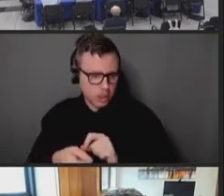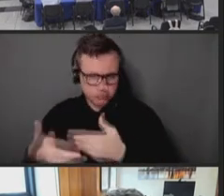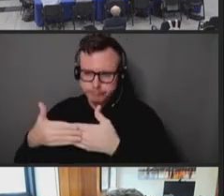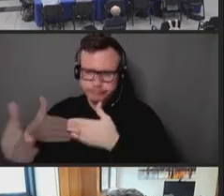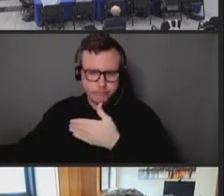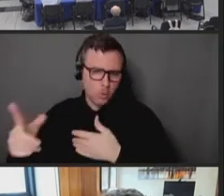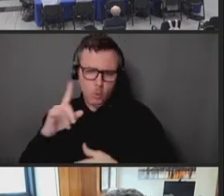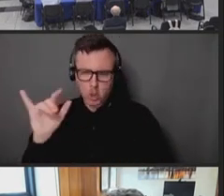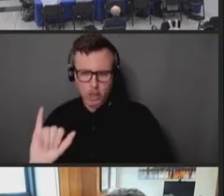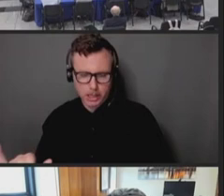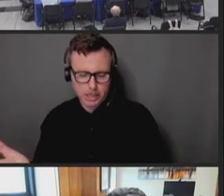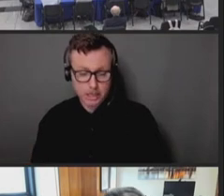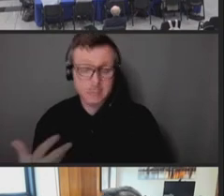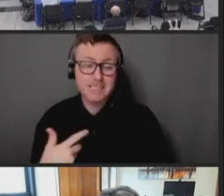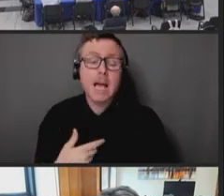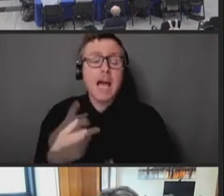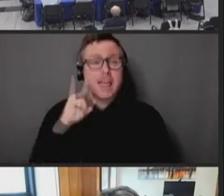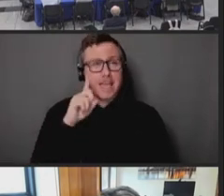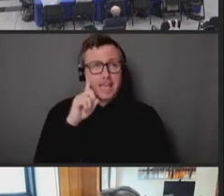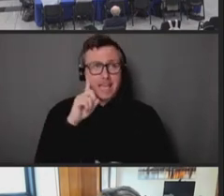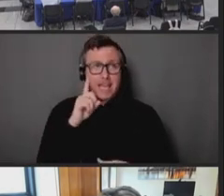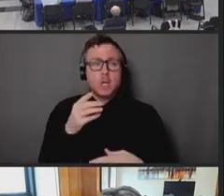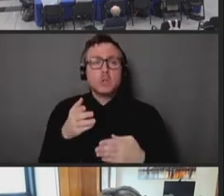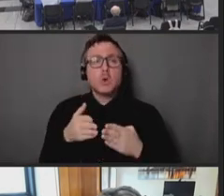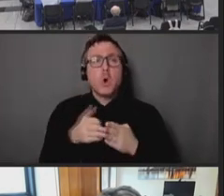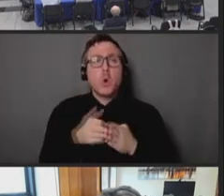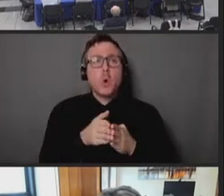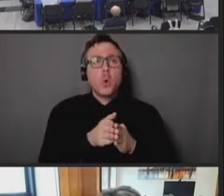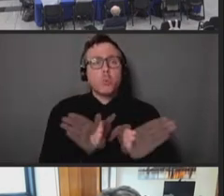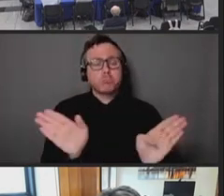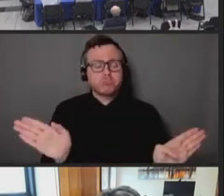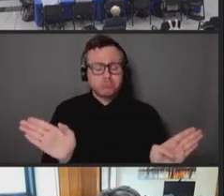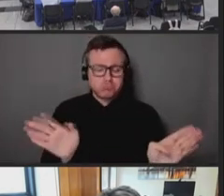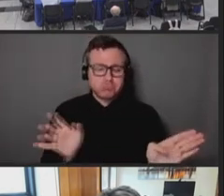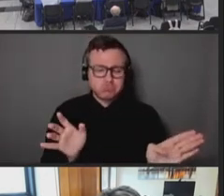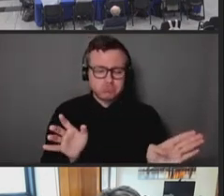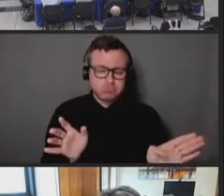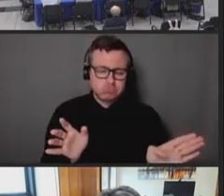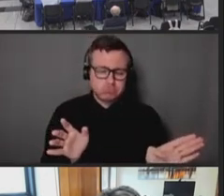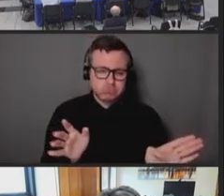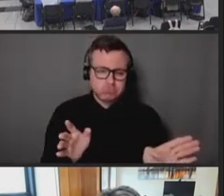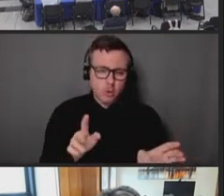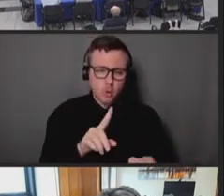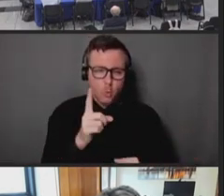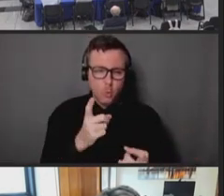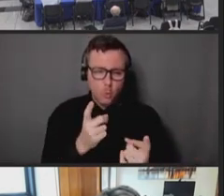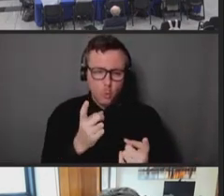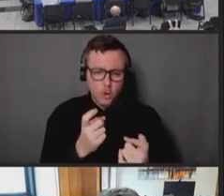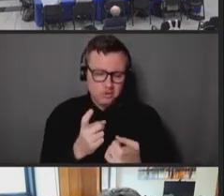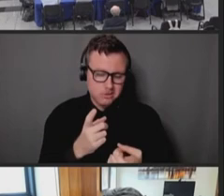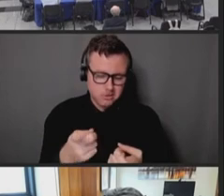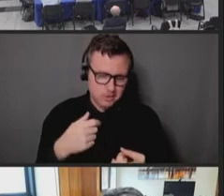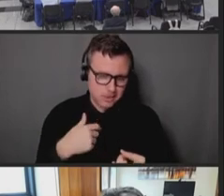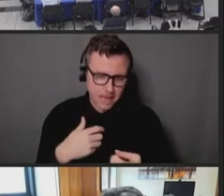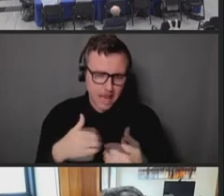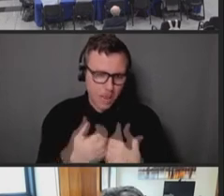I think it's an open question as to how we look at vaccine availability if monkeypox